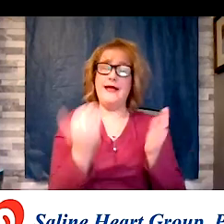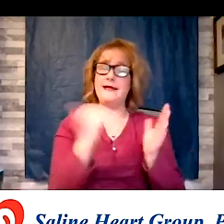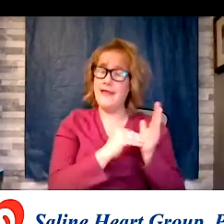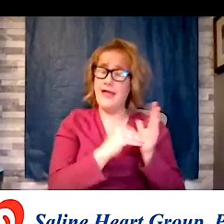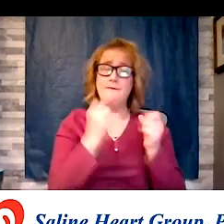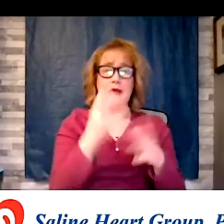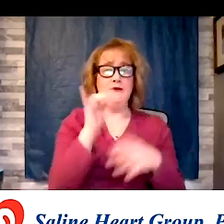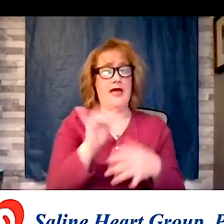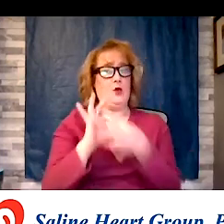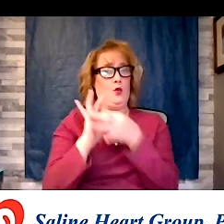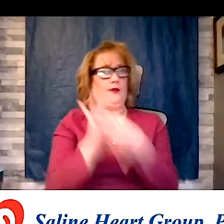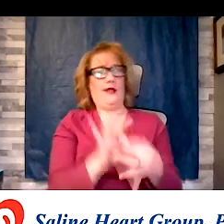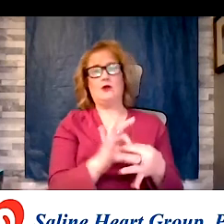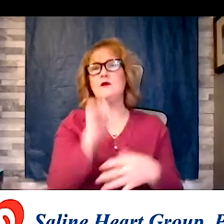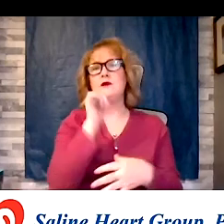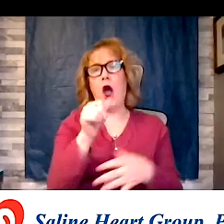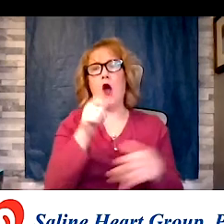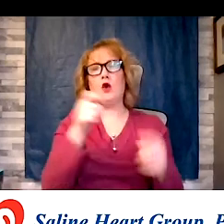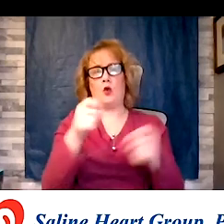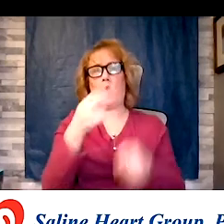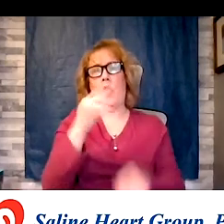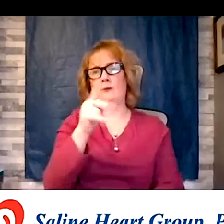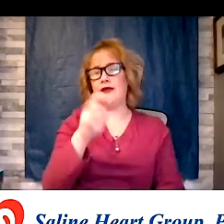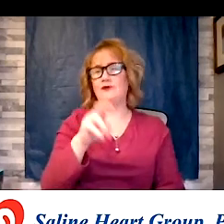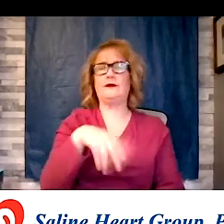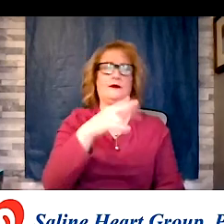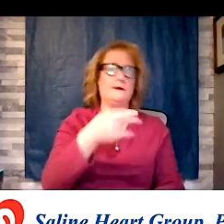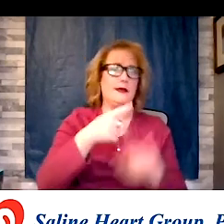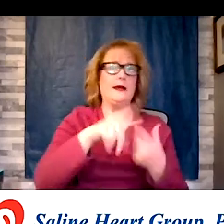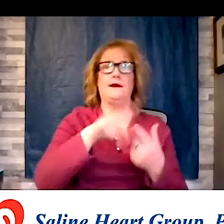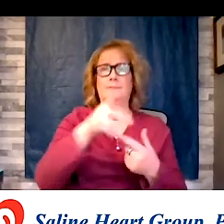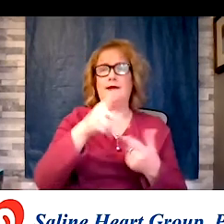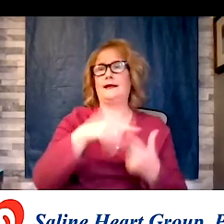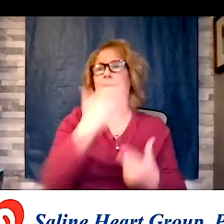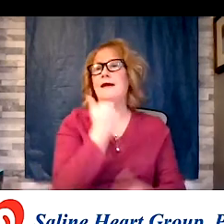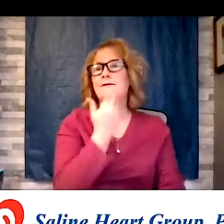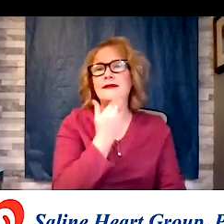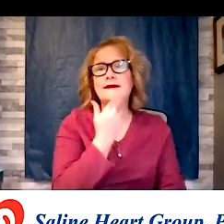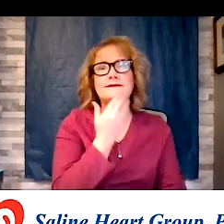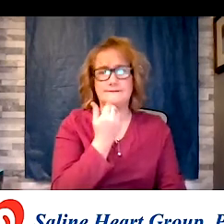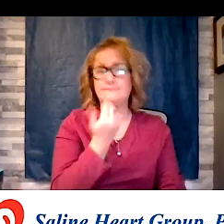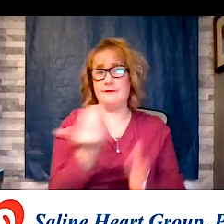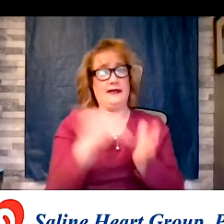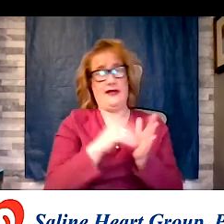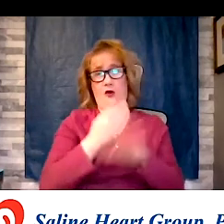hypertension and diabetes. Again just over $40 billion a year in